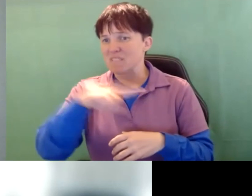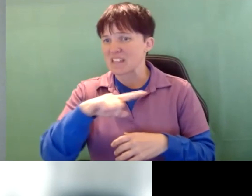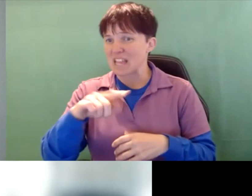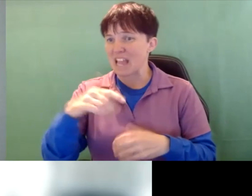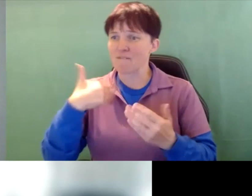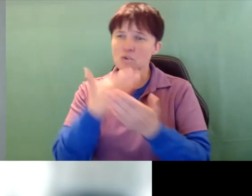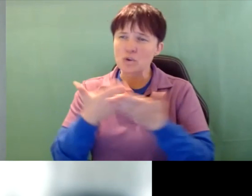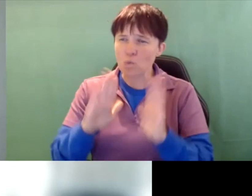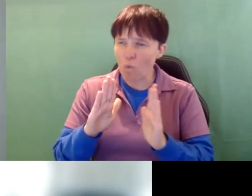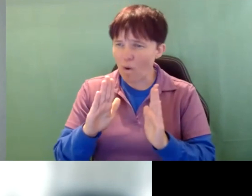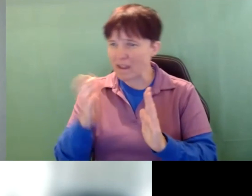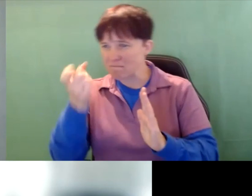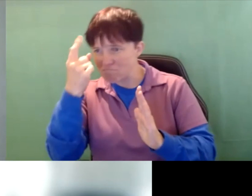knowing how to do it so.